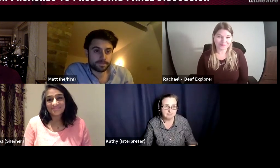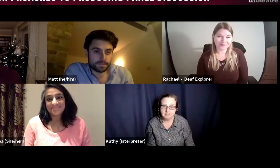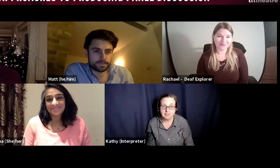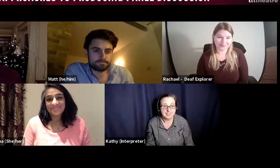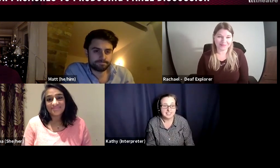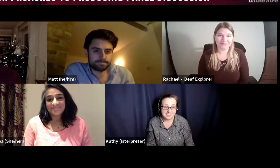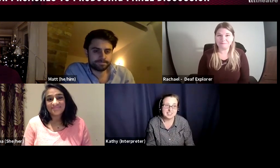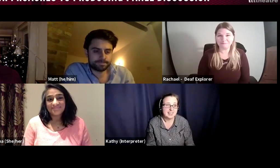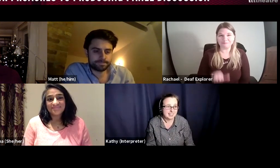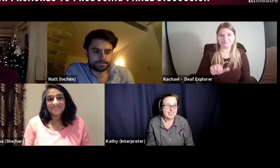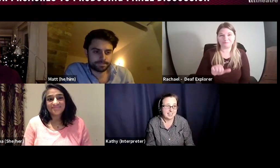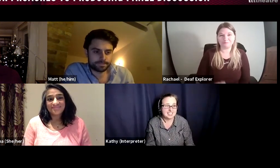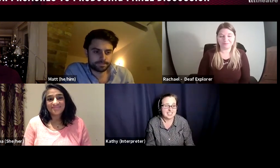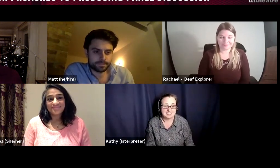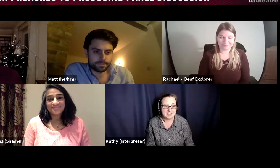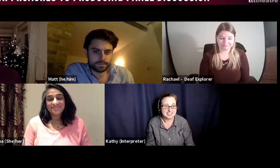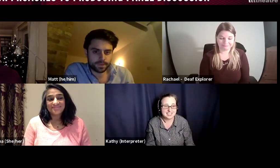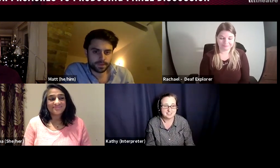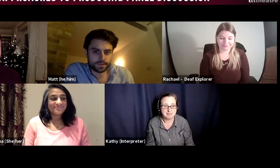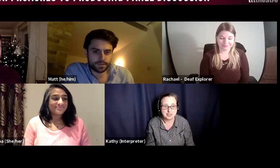Yes absolutely. RACHAEL: Yes from me too.